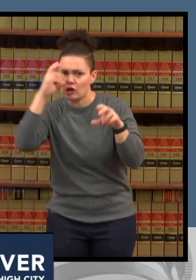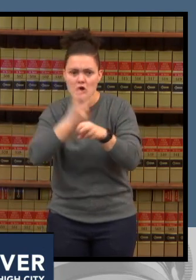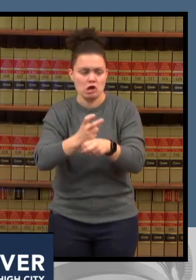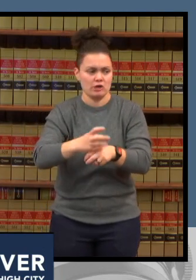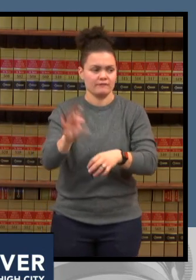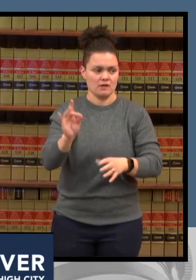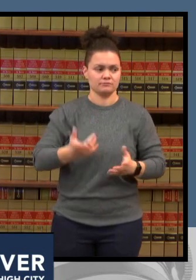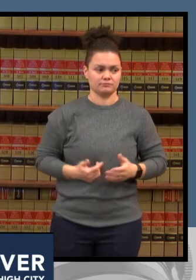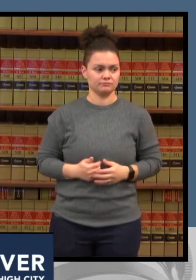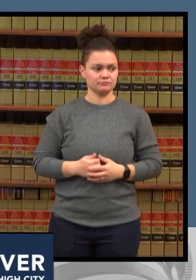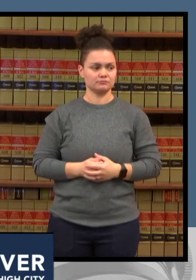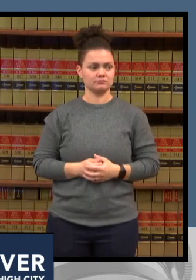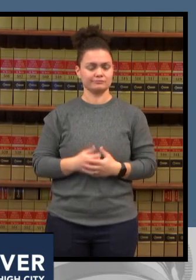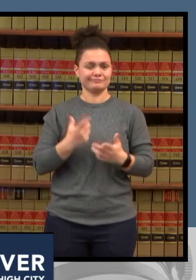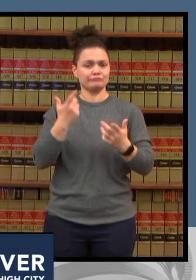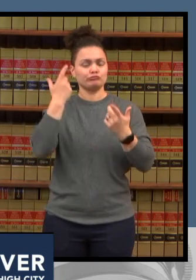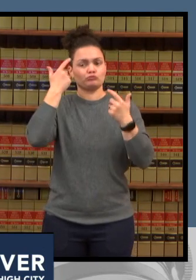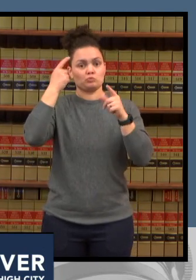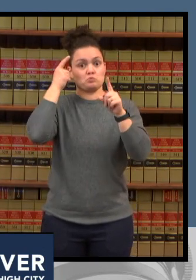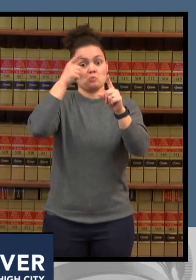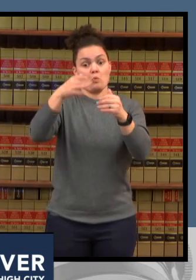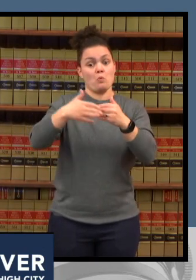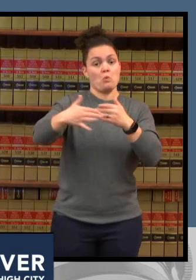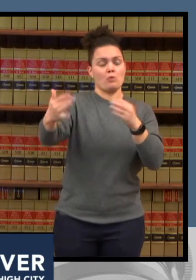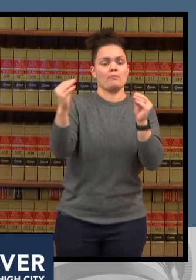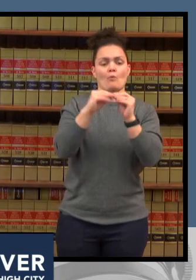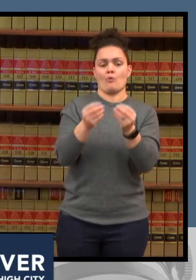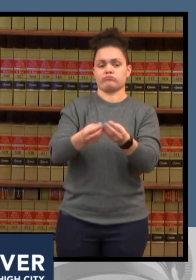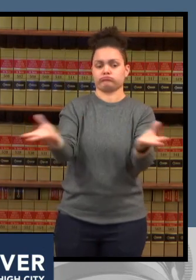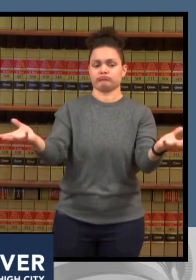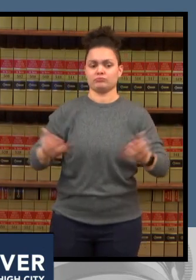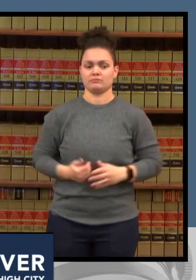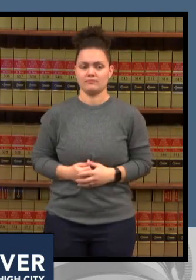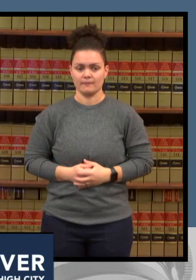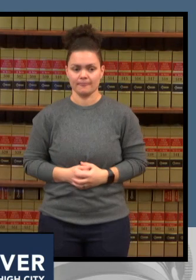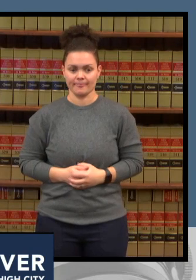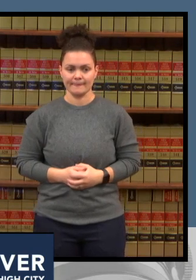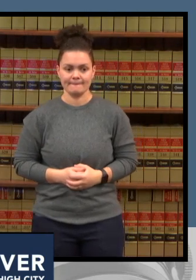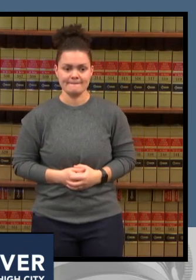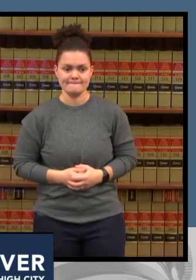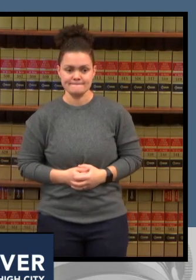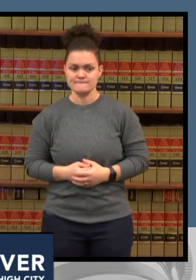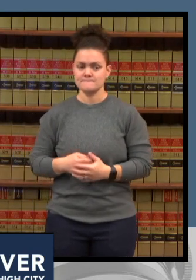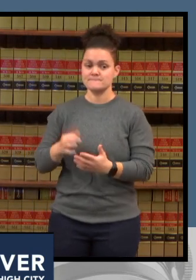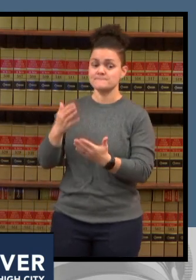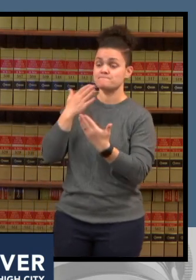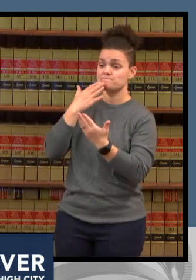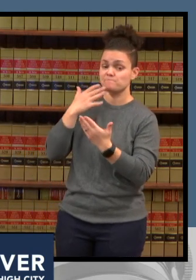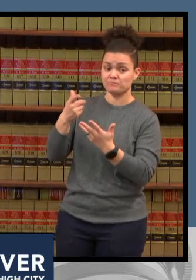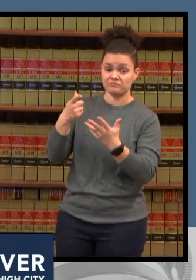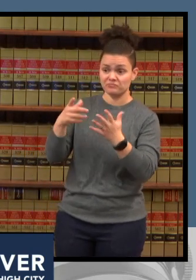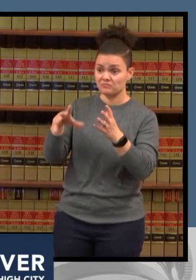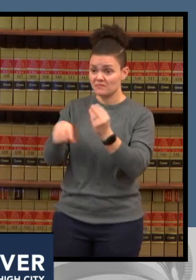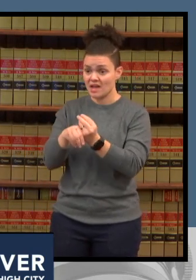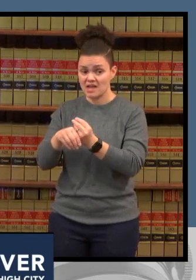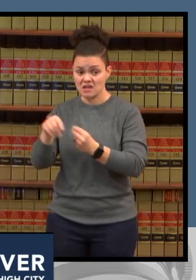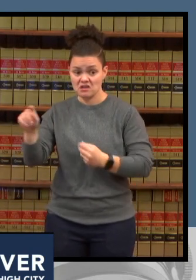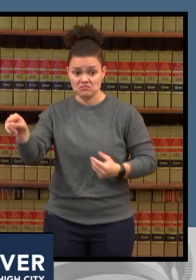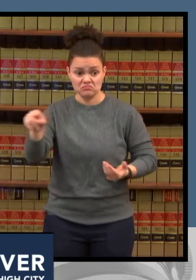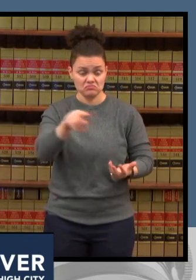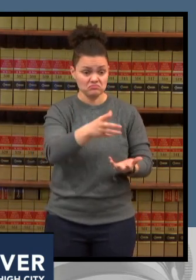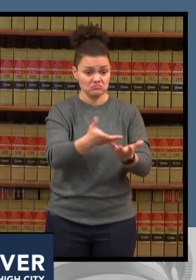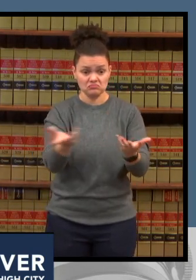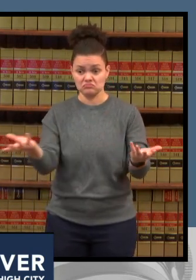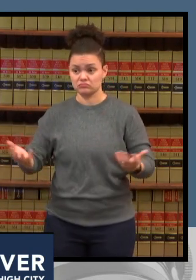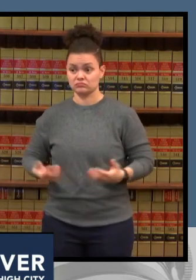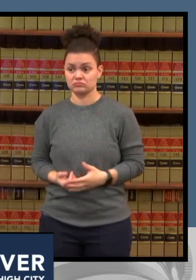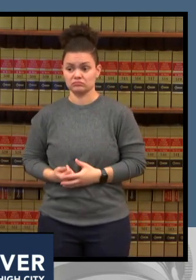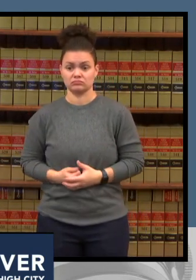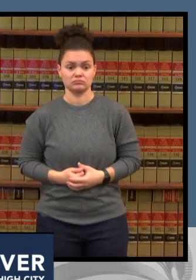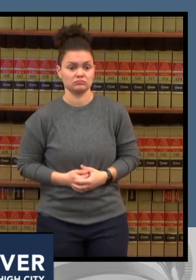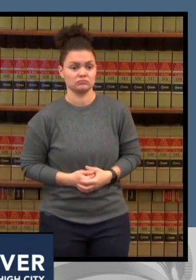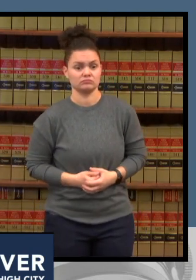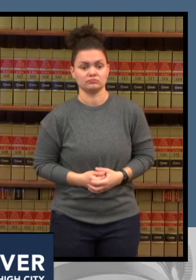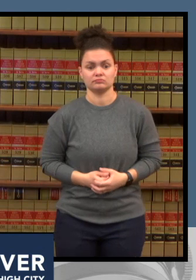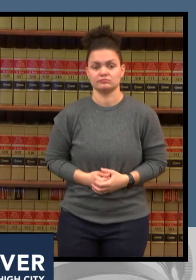thank you dr douglas any other uh comments teresa oh i think we can expect uh that we're going to